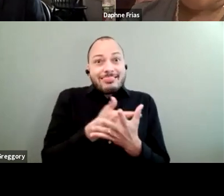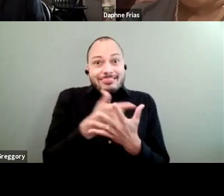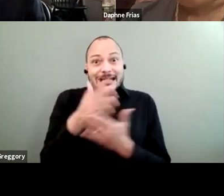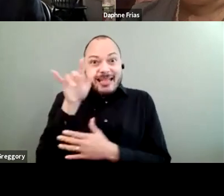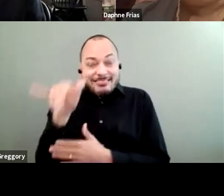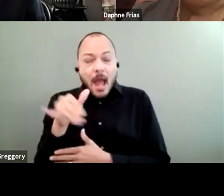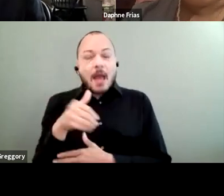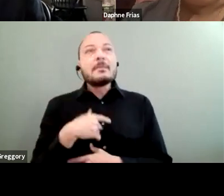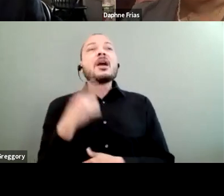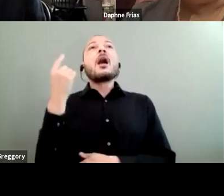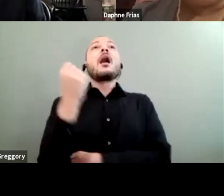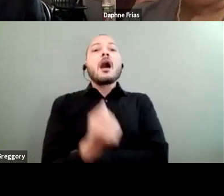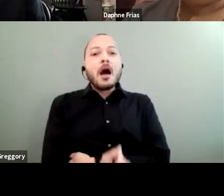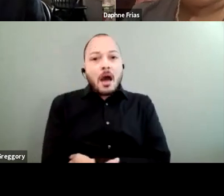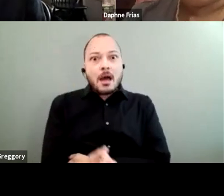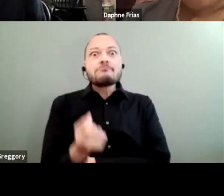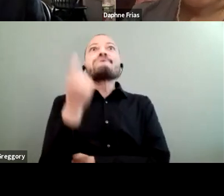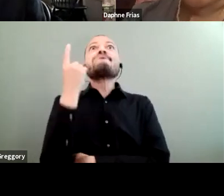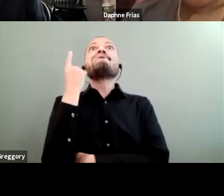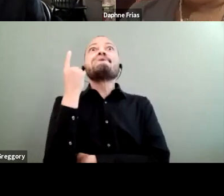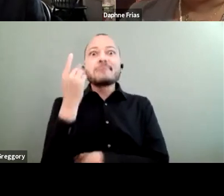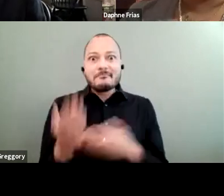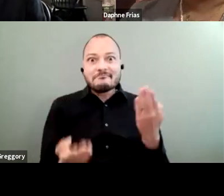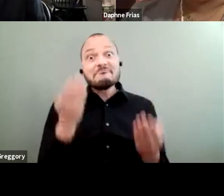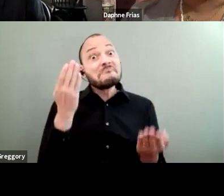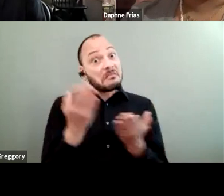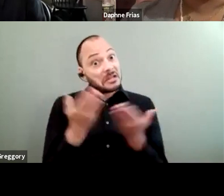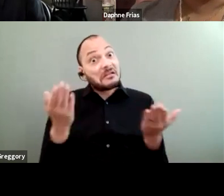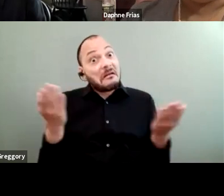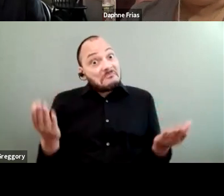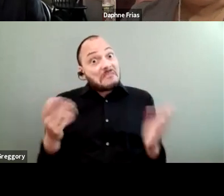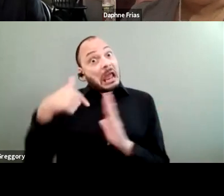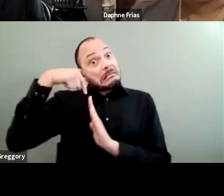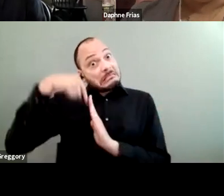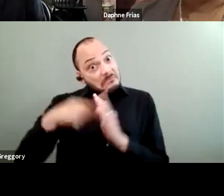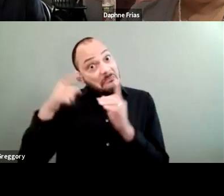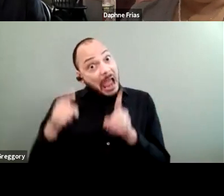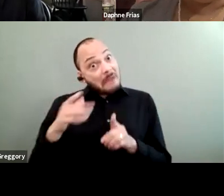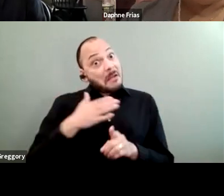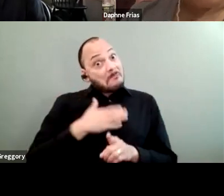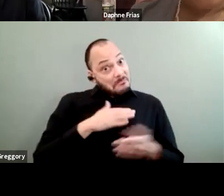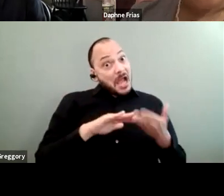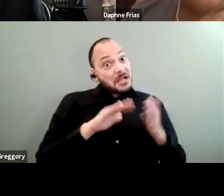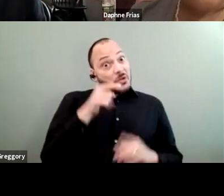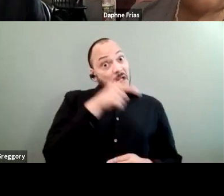"Maybe there's something deeper going on "in my community, "and maybe there's a reason that